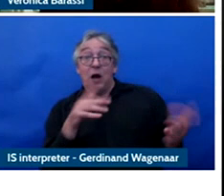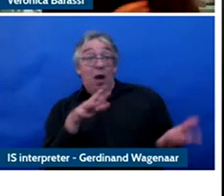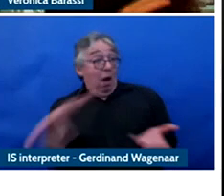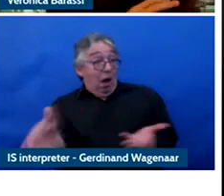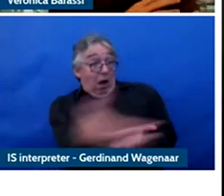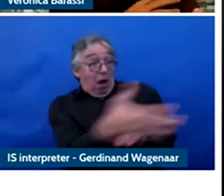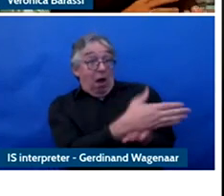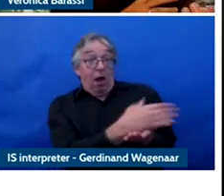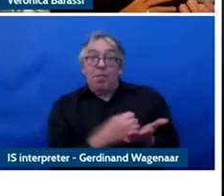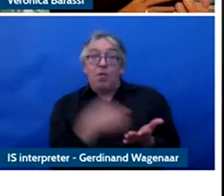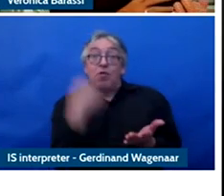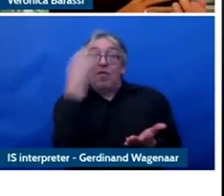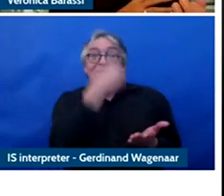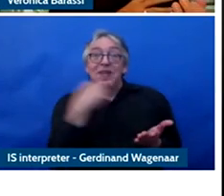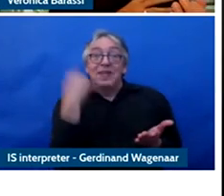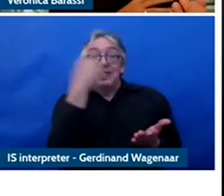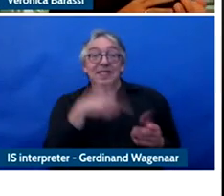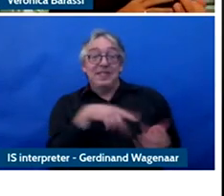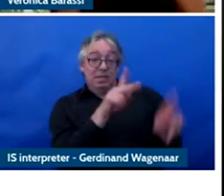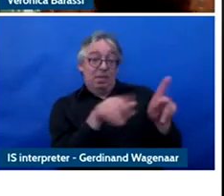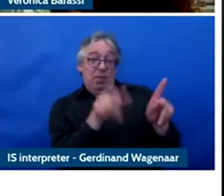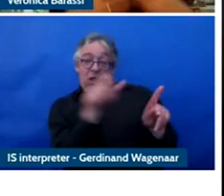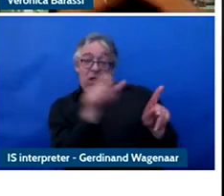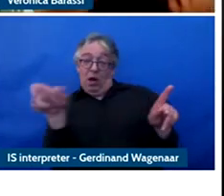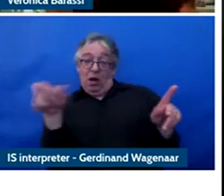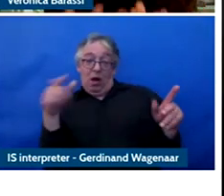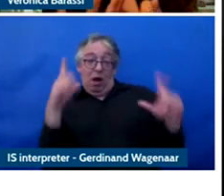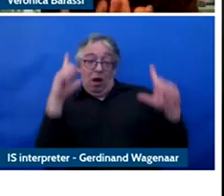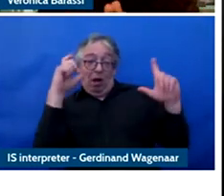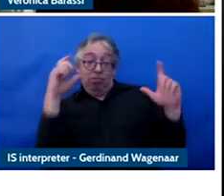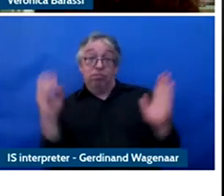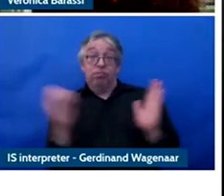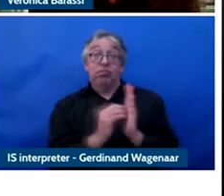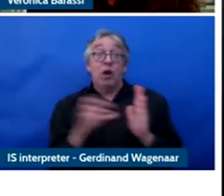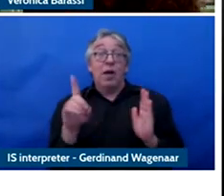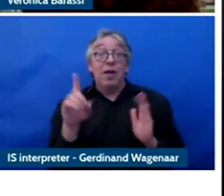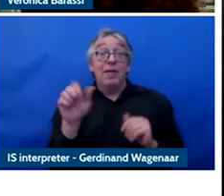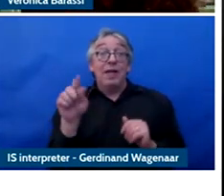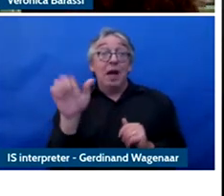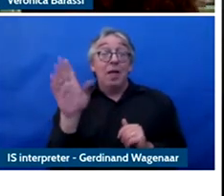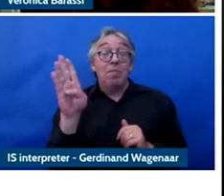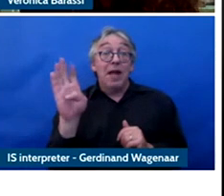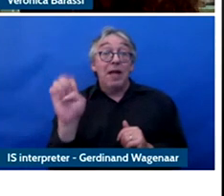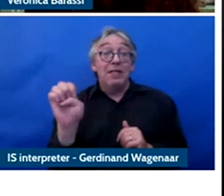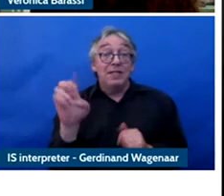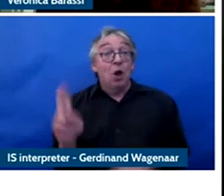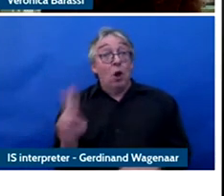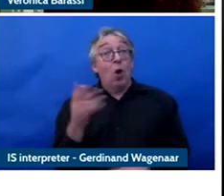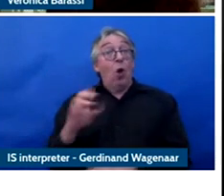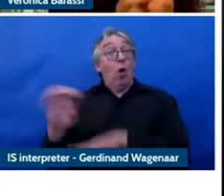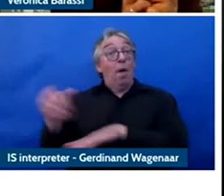and that is the database that is used by the police to identify criminals but